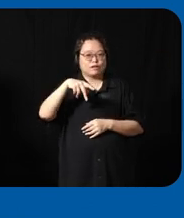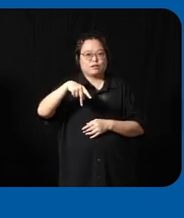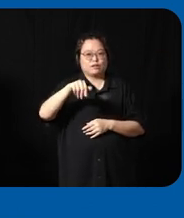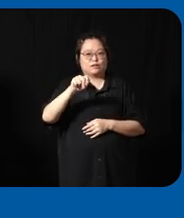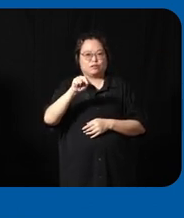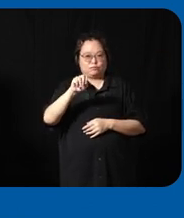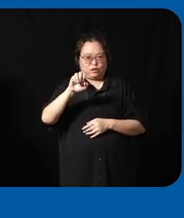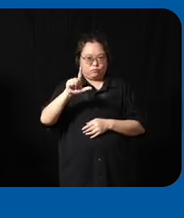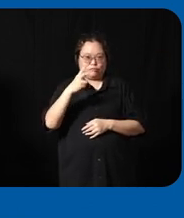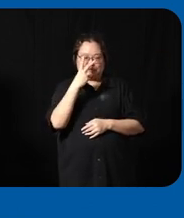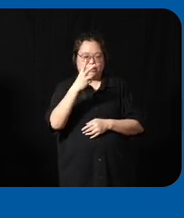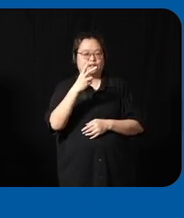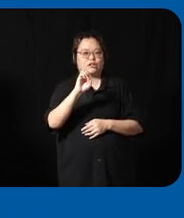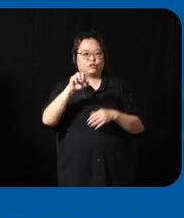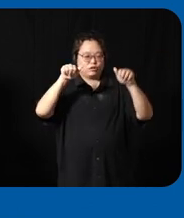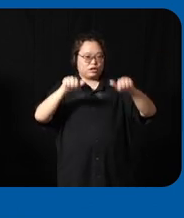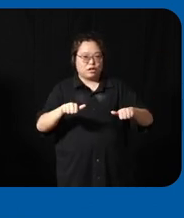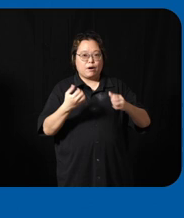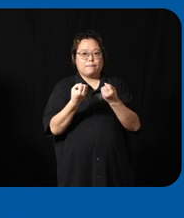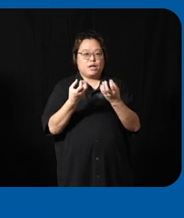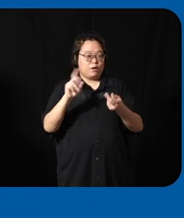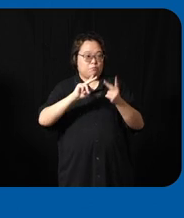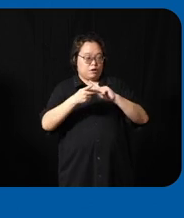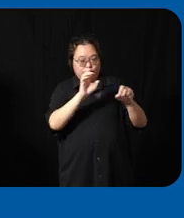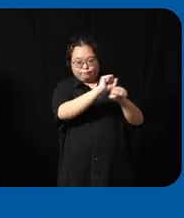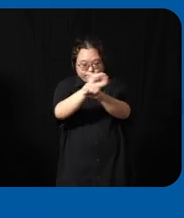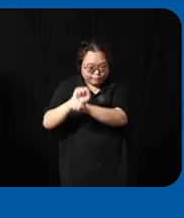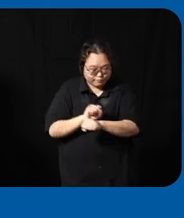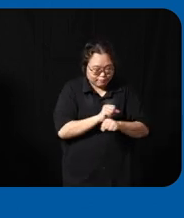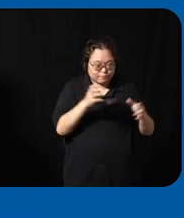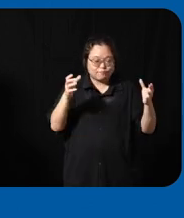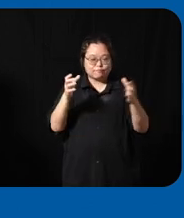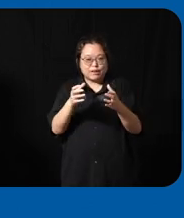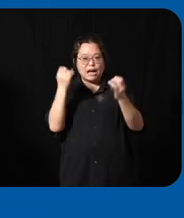SJ enable works with a lot of different partners really see how we can bring in different ideas to